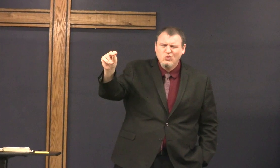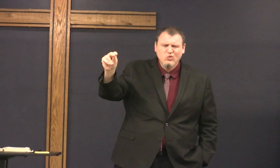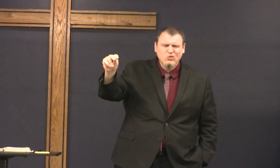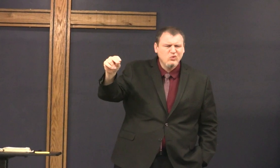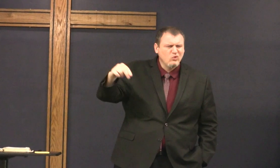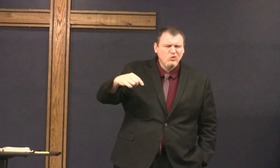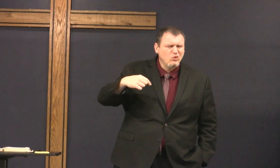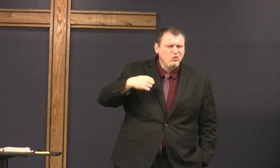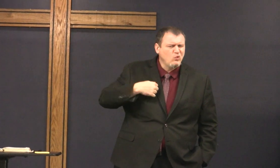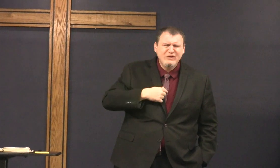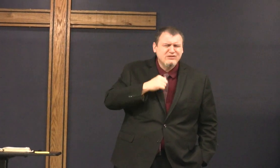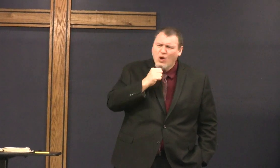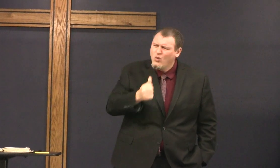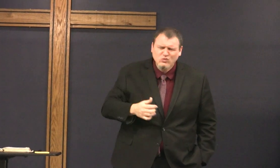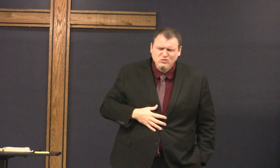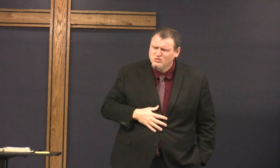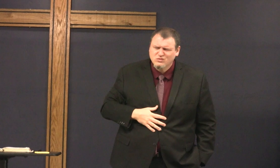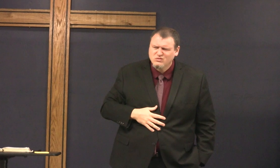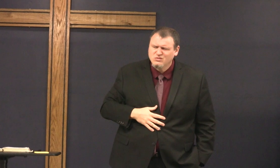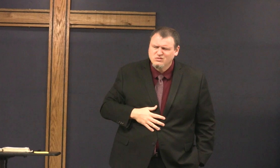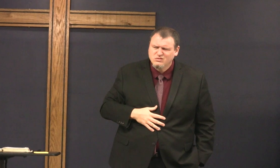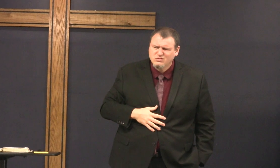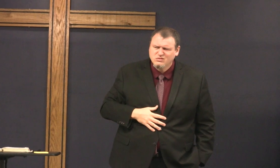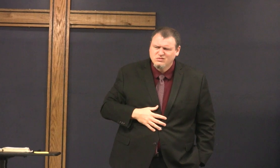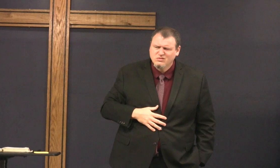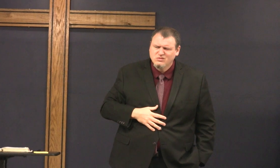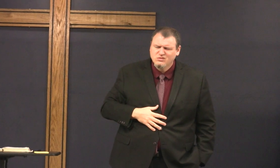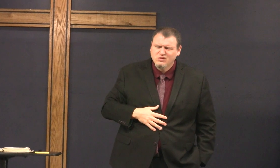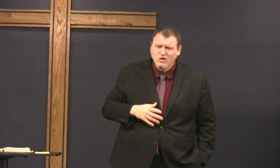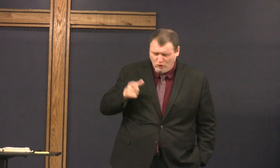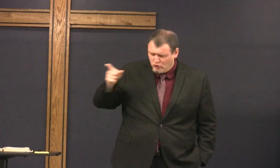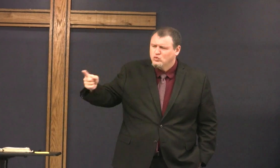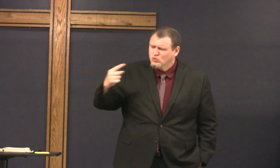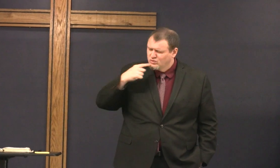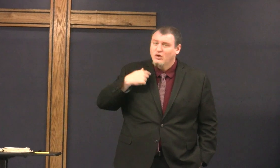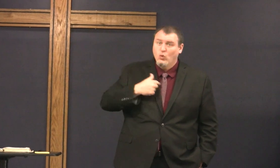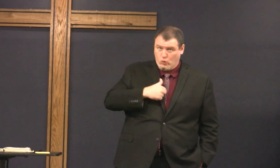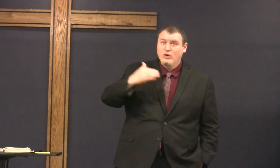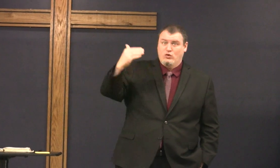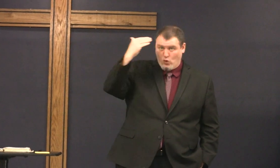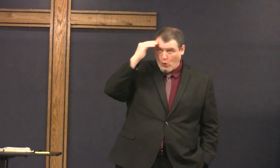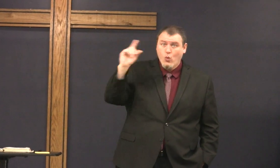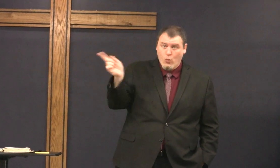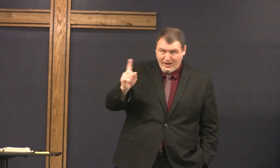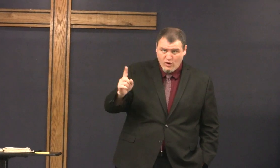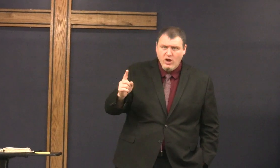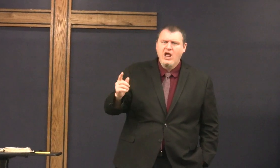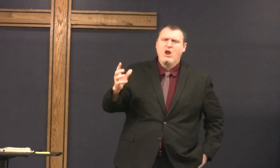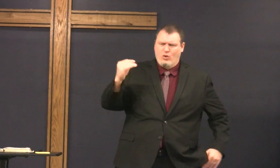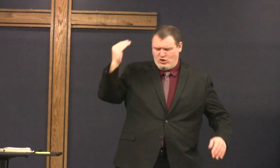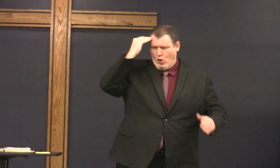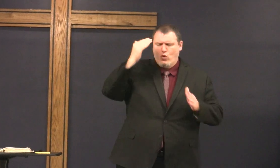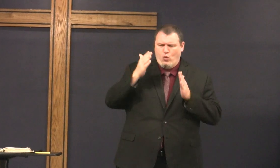no we don't we don't know you said you know where